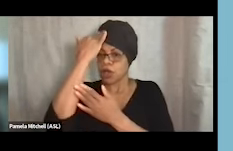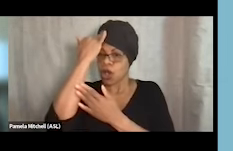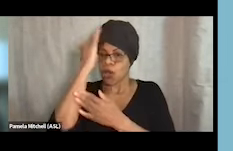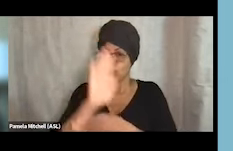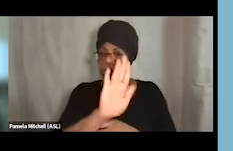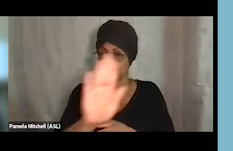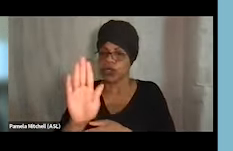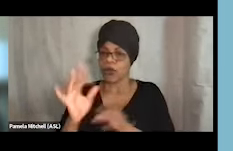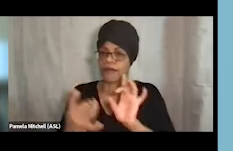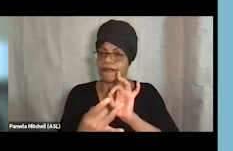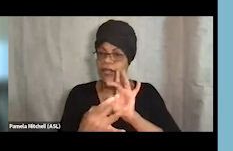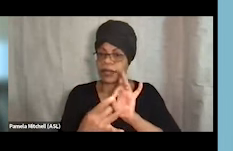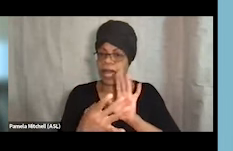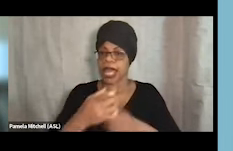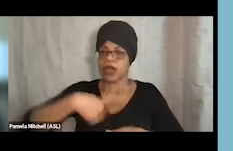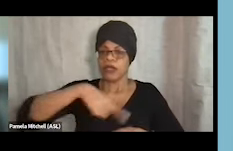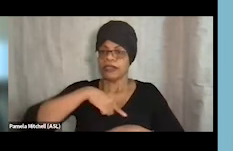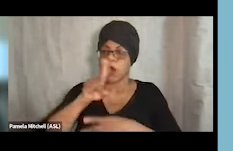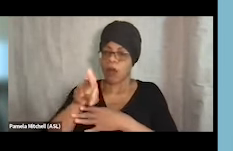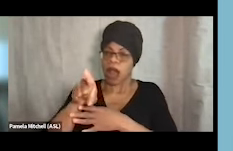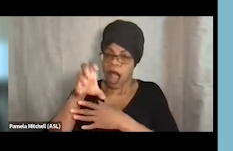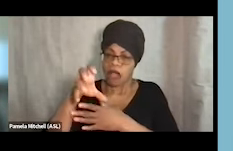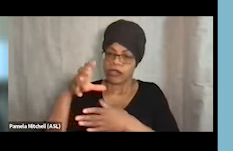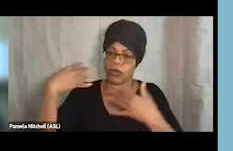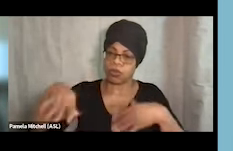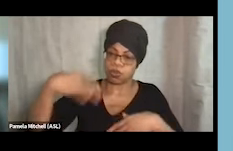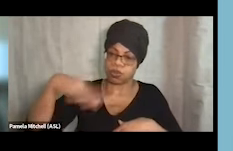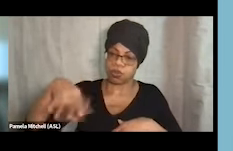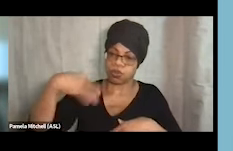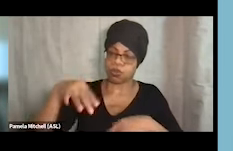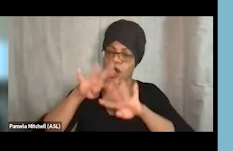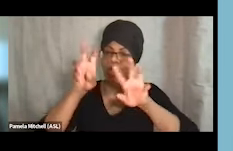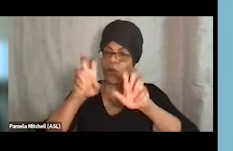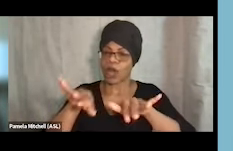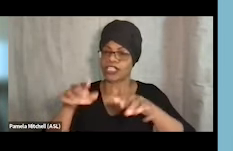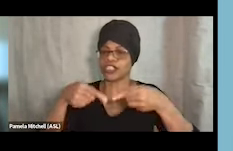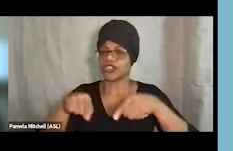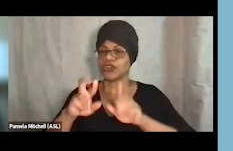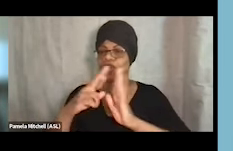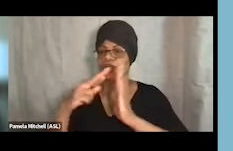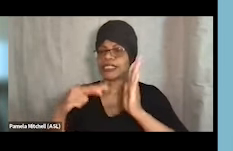We received hundreds of questions during the registration, so thank you in advance if you submitted one of those.